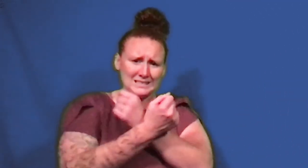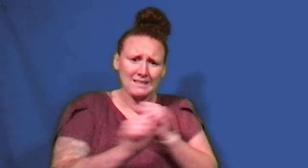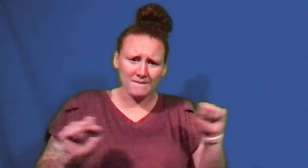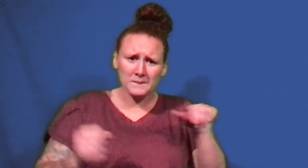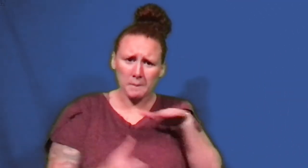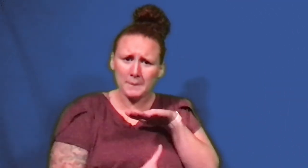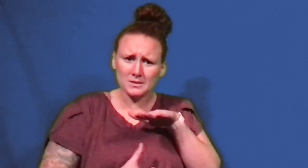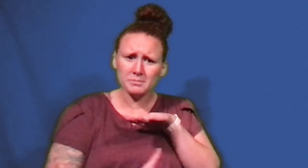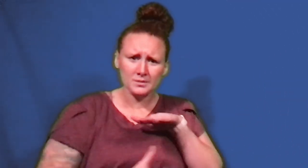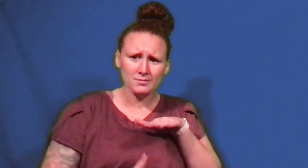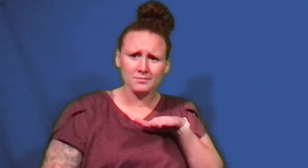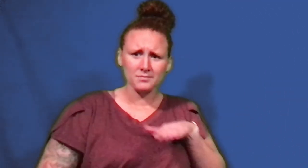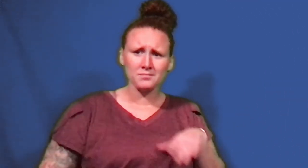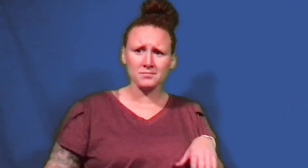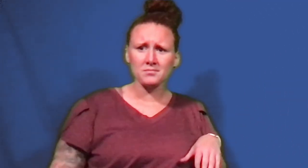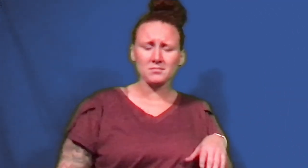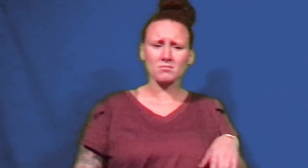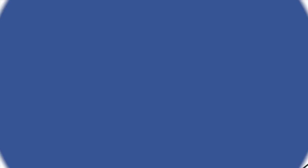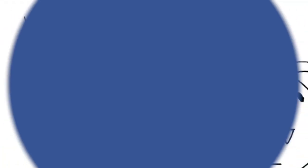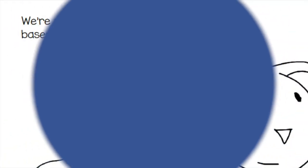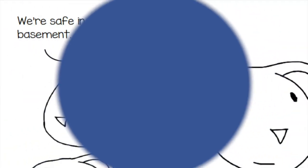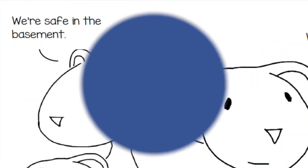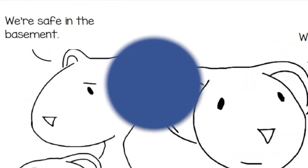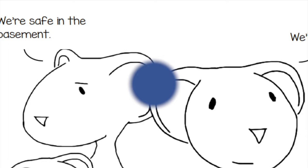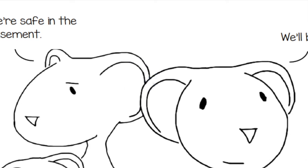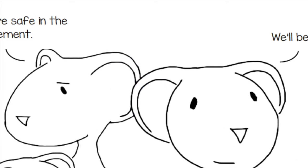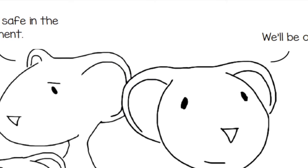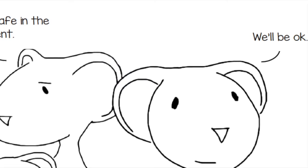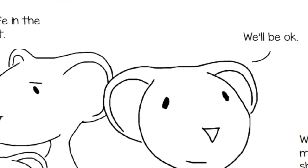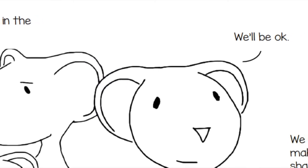We're safe in the basement.